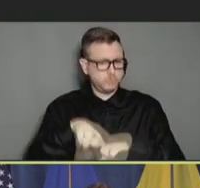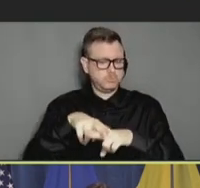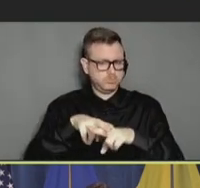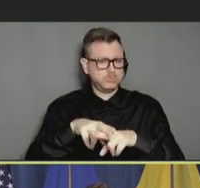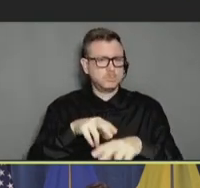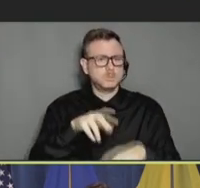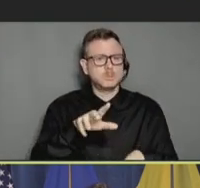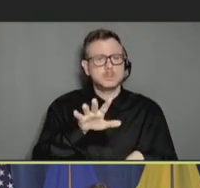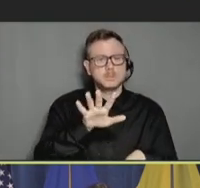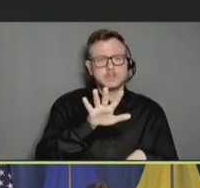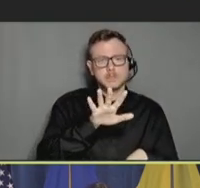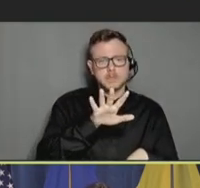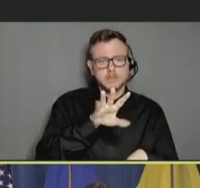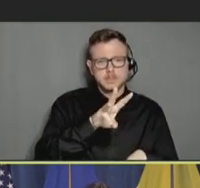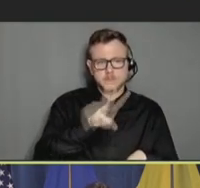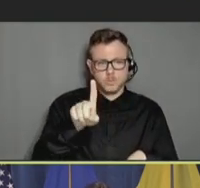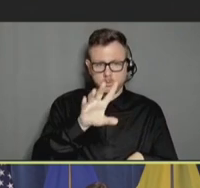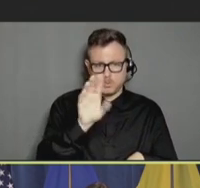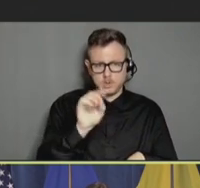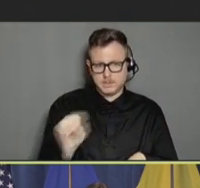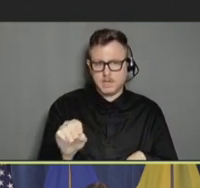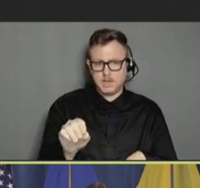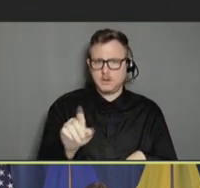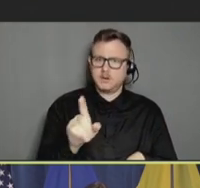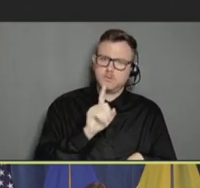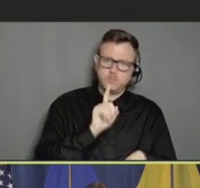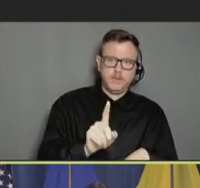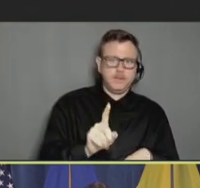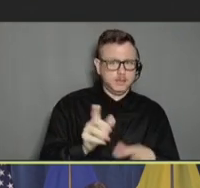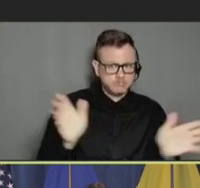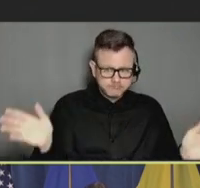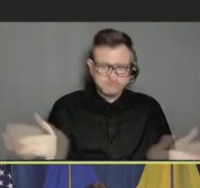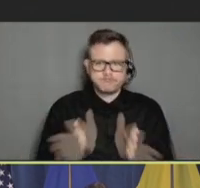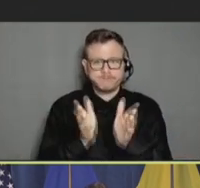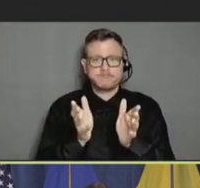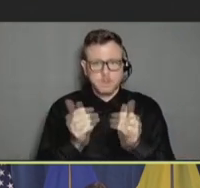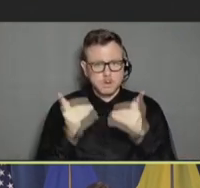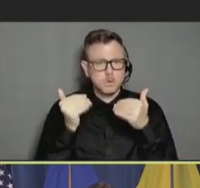they were very likely to get vaccinated. And the number was a little higher when we